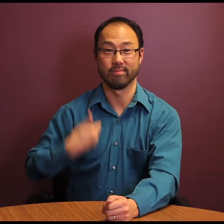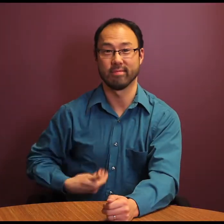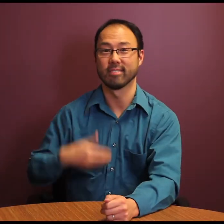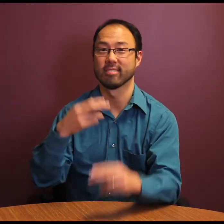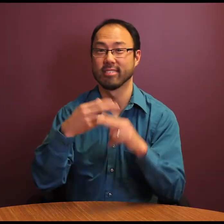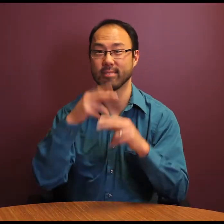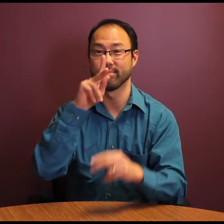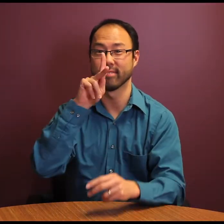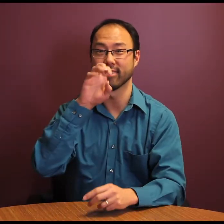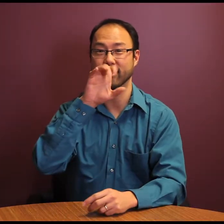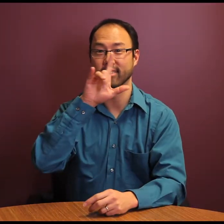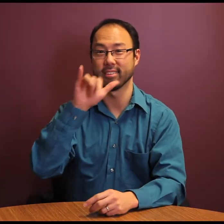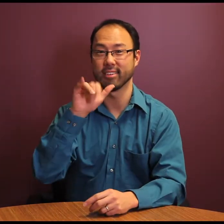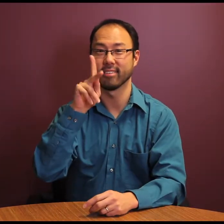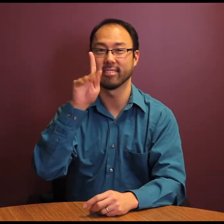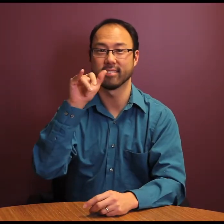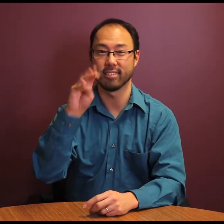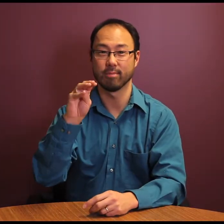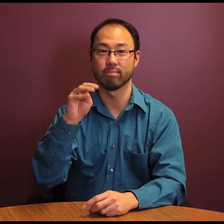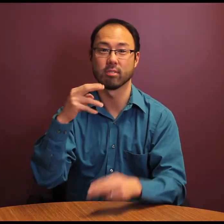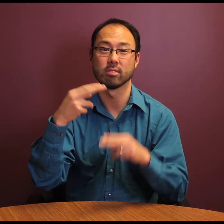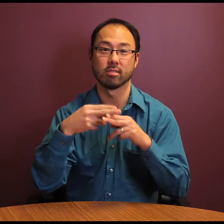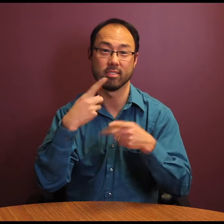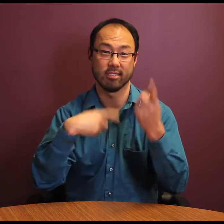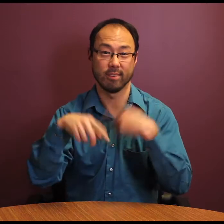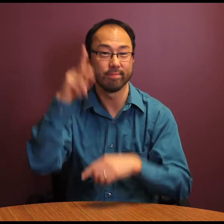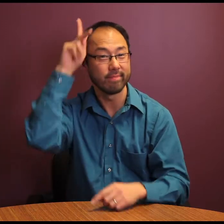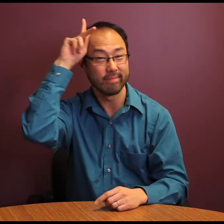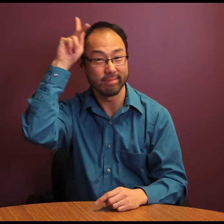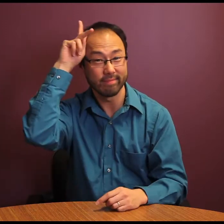Hello, I’m Kelly Kim, the chairperson for